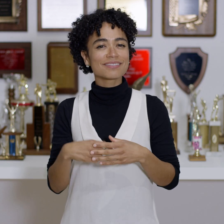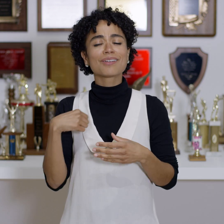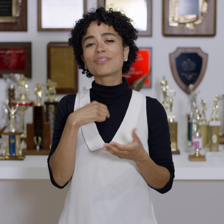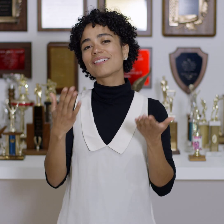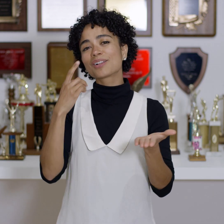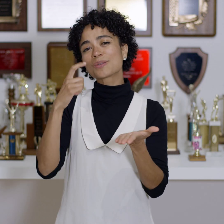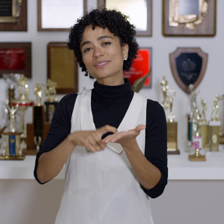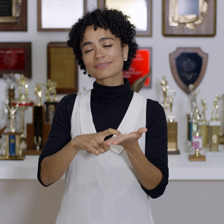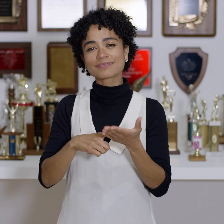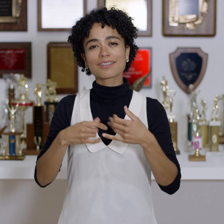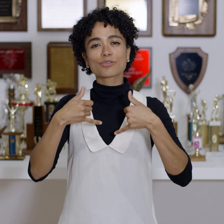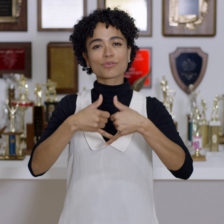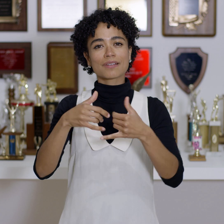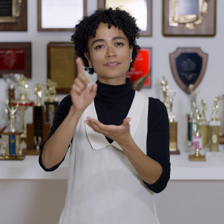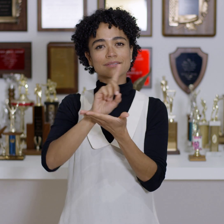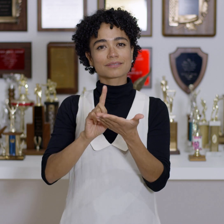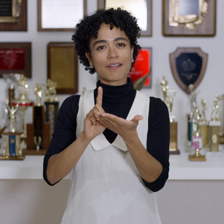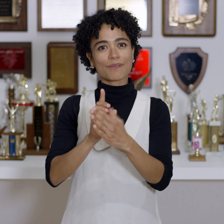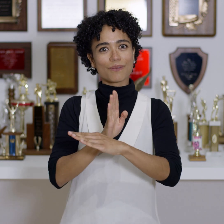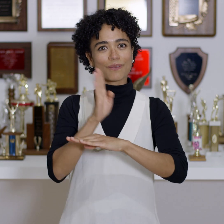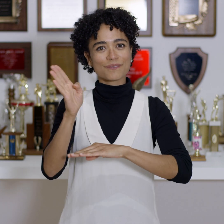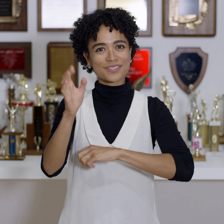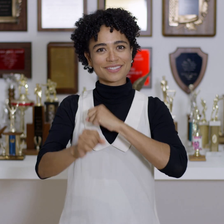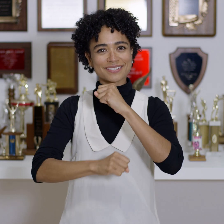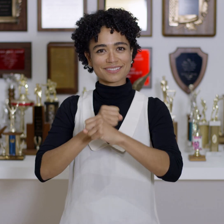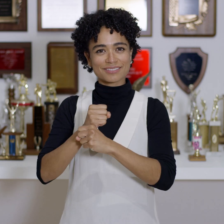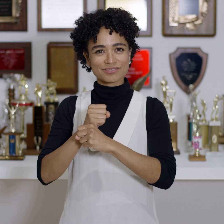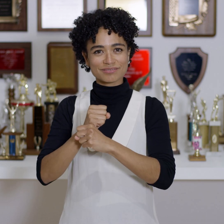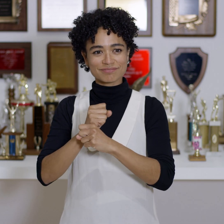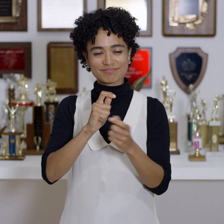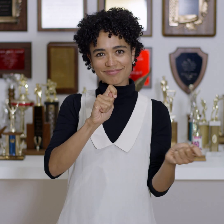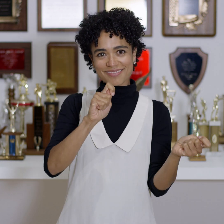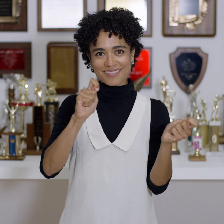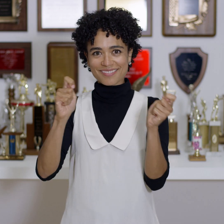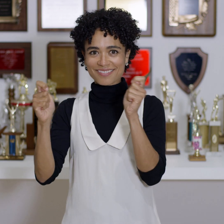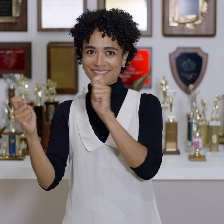We notice how the trophy design has changed over time.